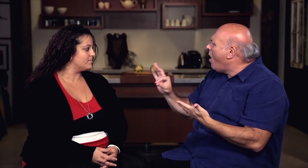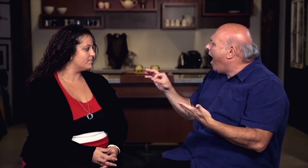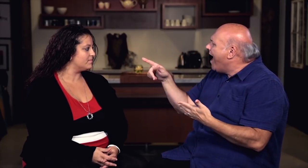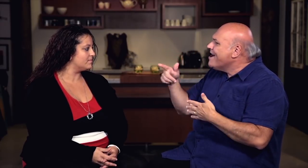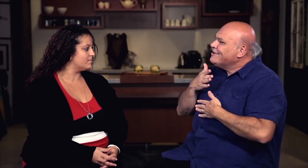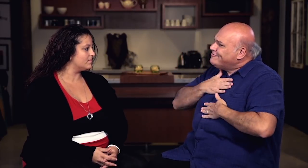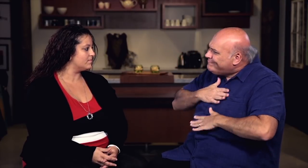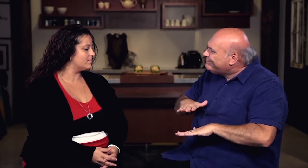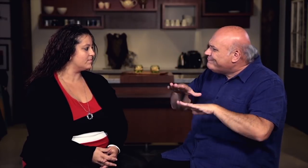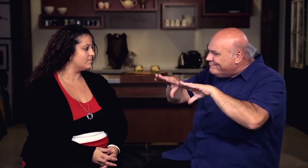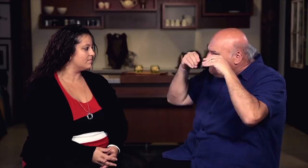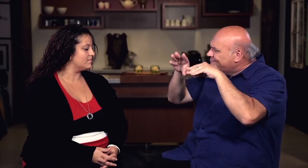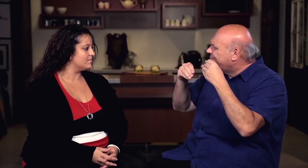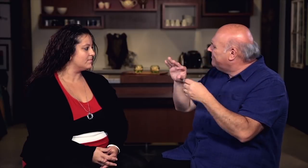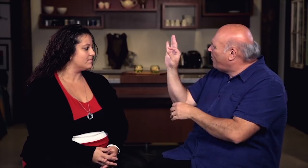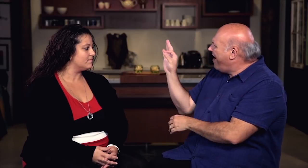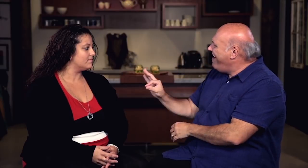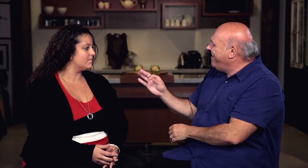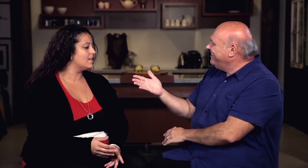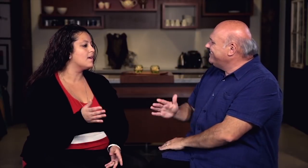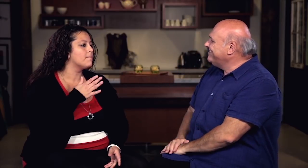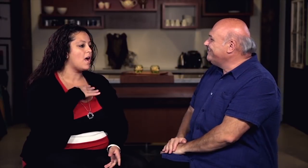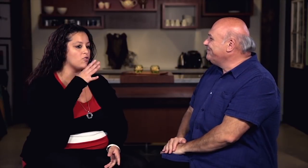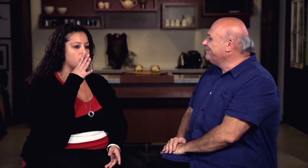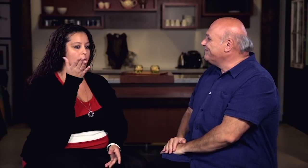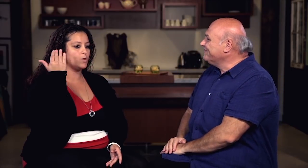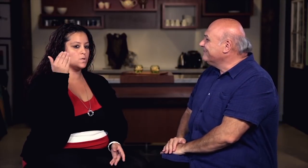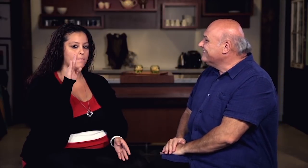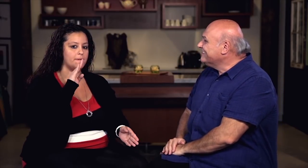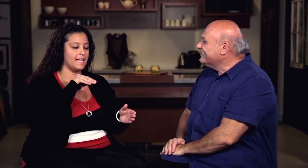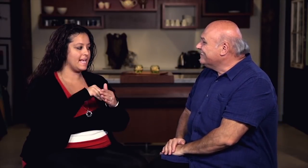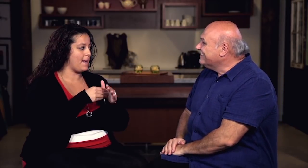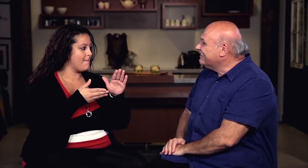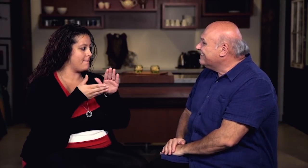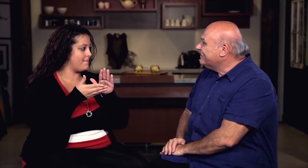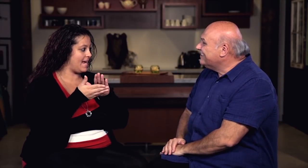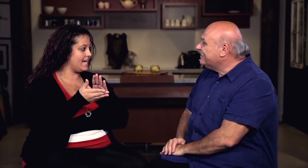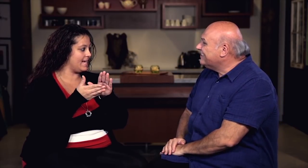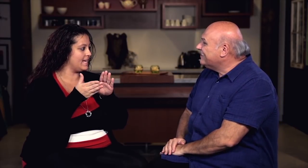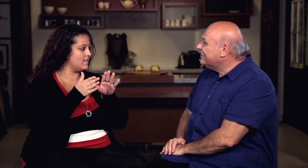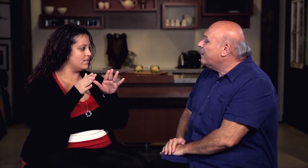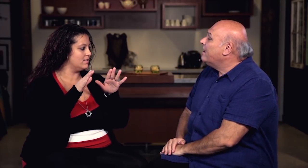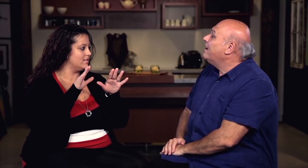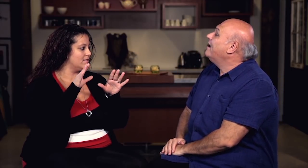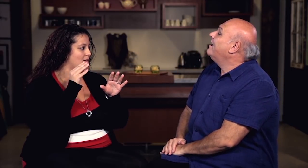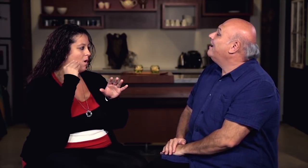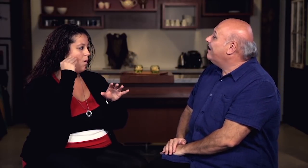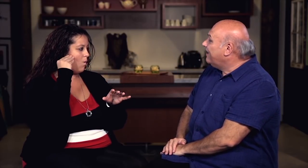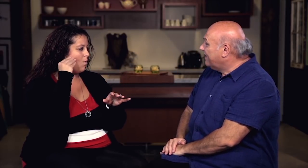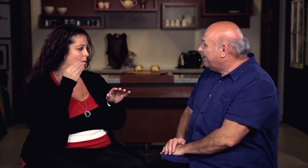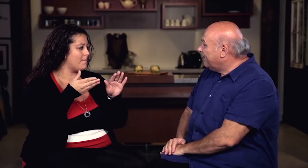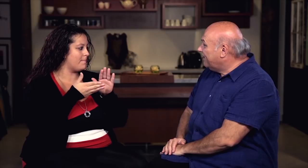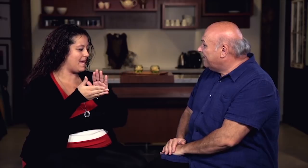tiers. Why did you want to make cakes? My mother used to bake cakes at home, baking at home